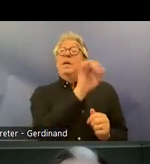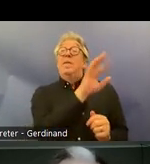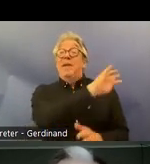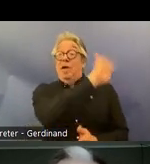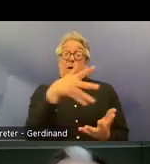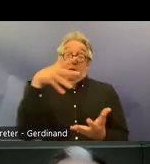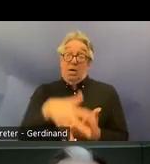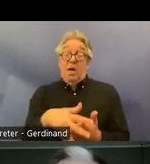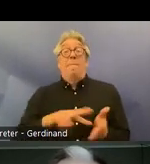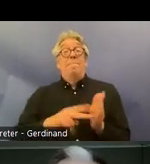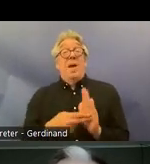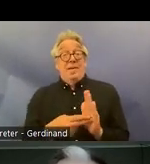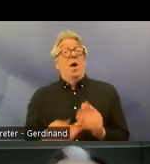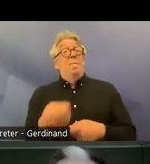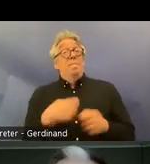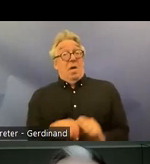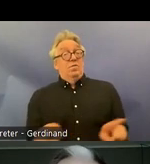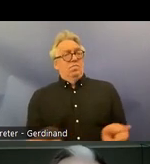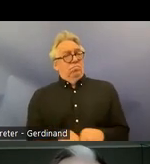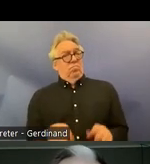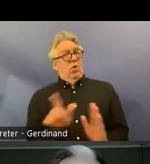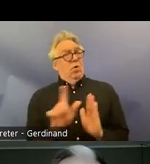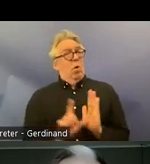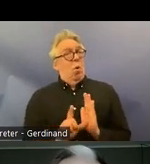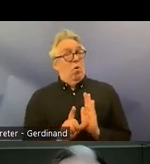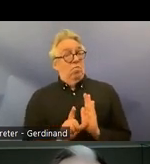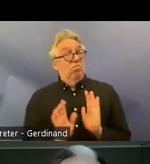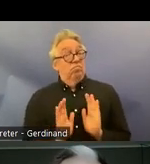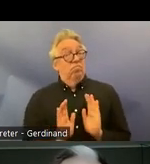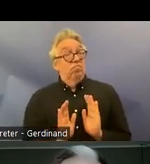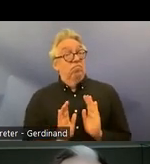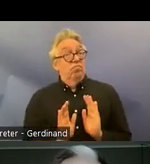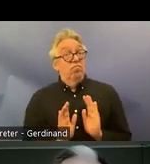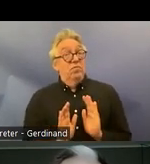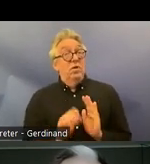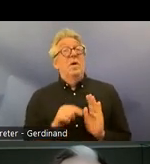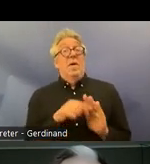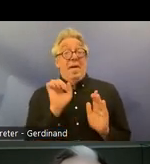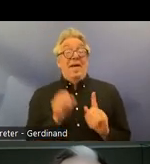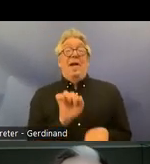applicable as law and uh can also take precedence over other legislation